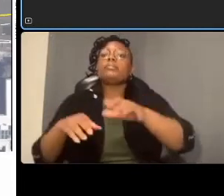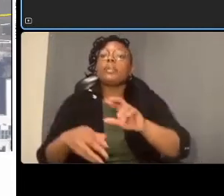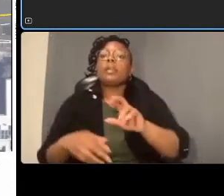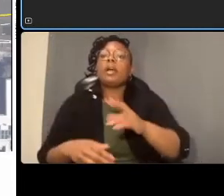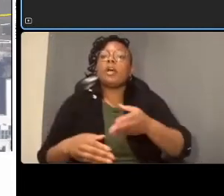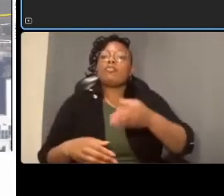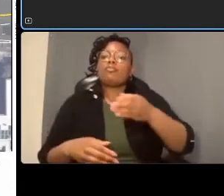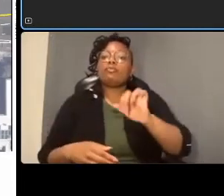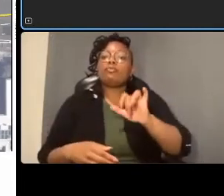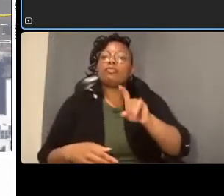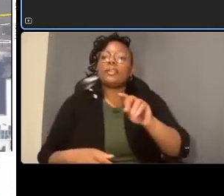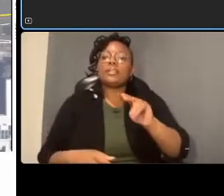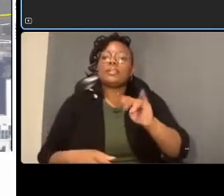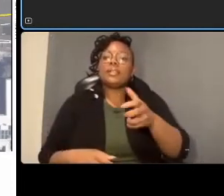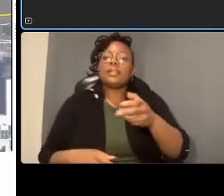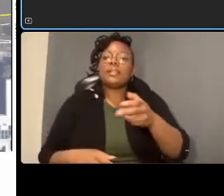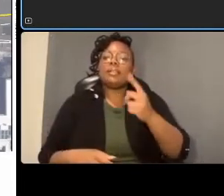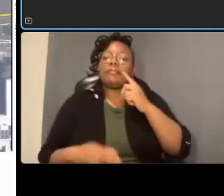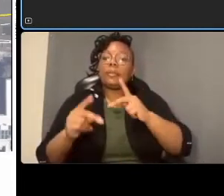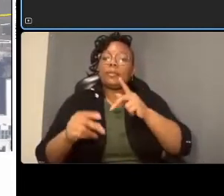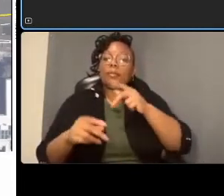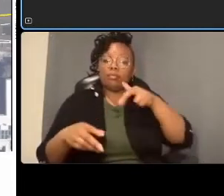uh the stock controlled intersection of jocelyn